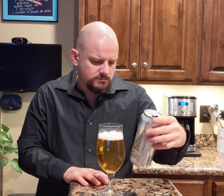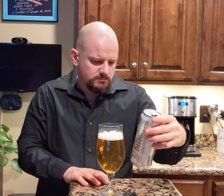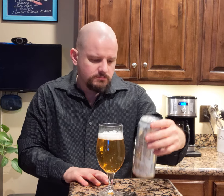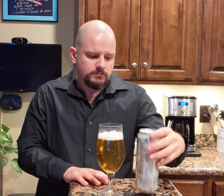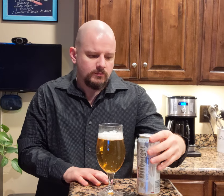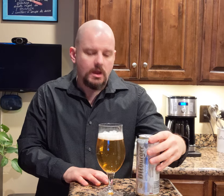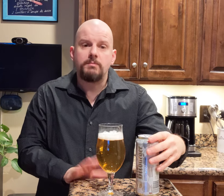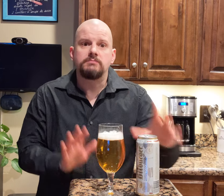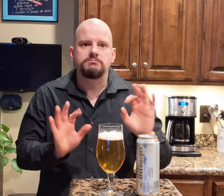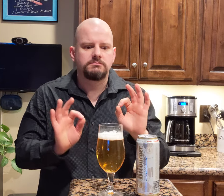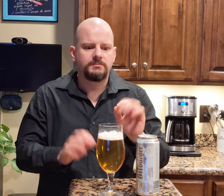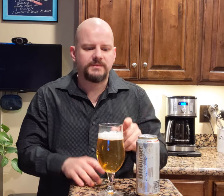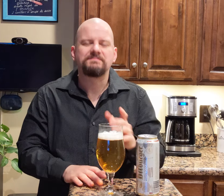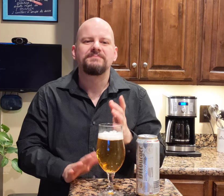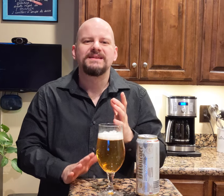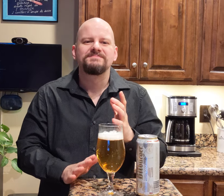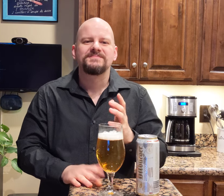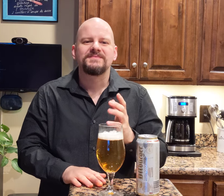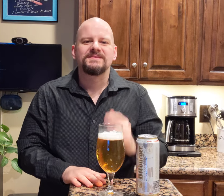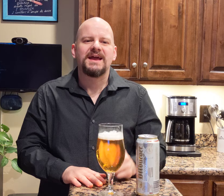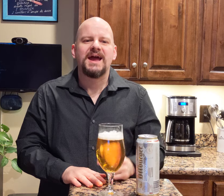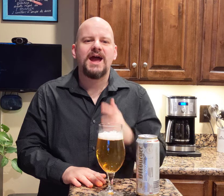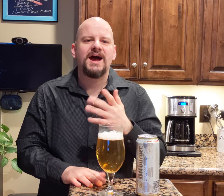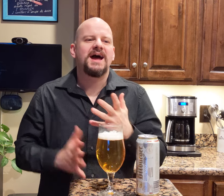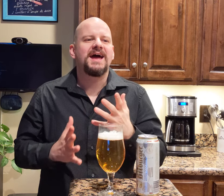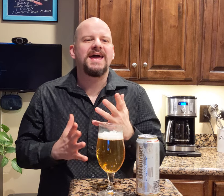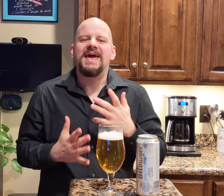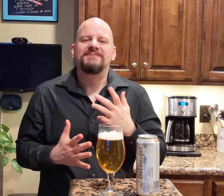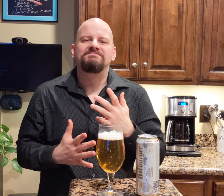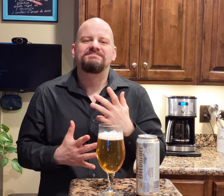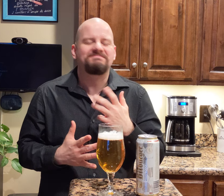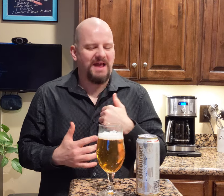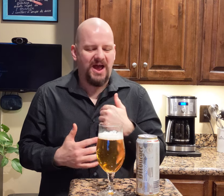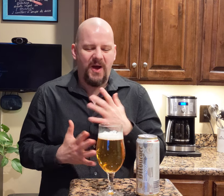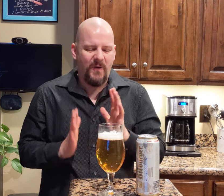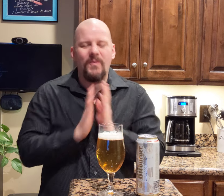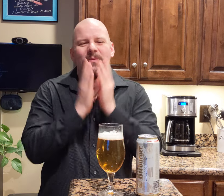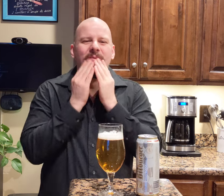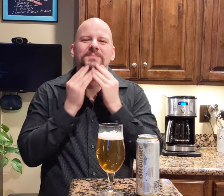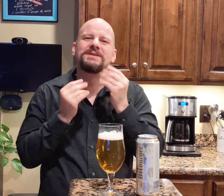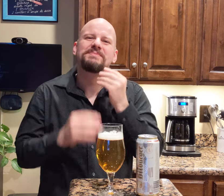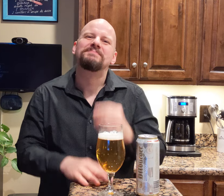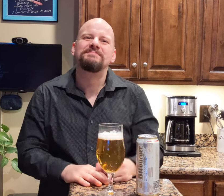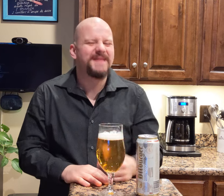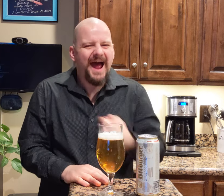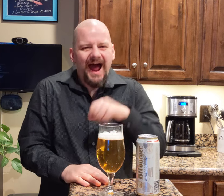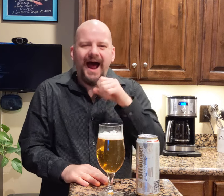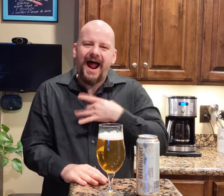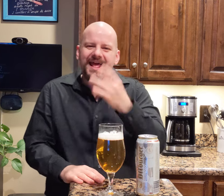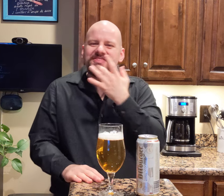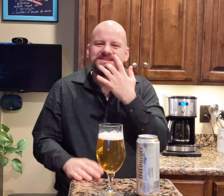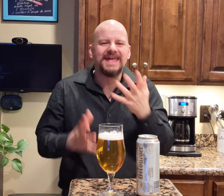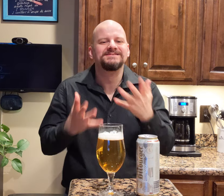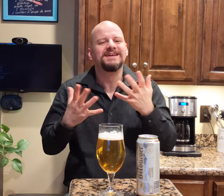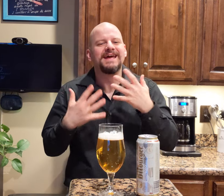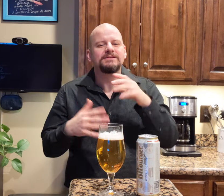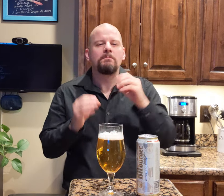It's great! It taste like, umm but I do like the taste!